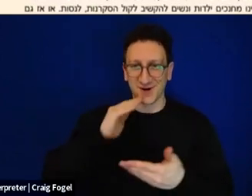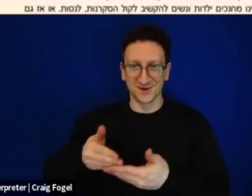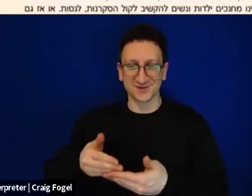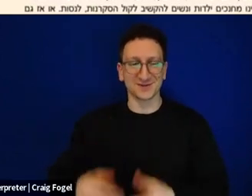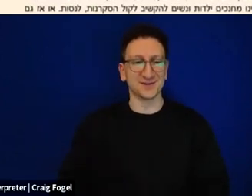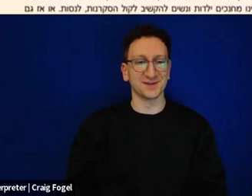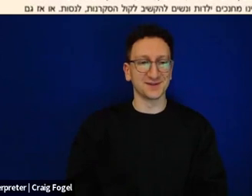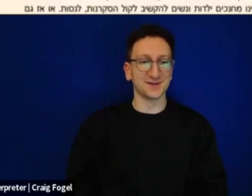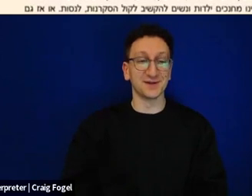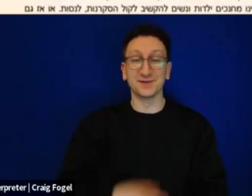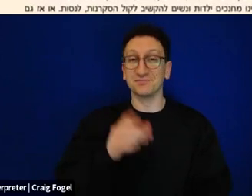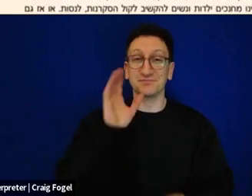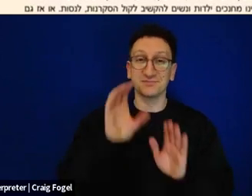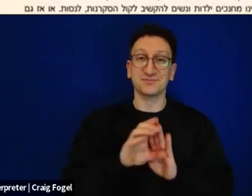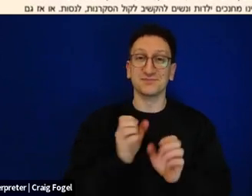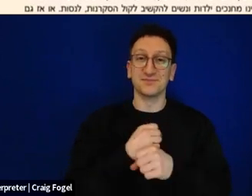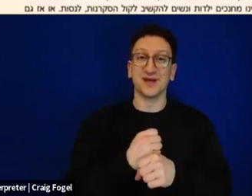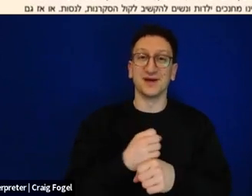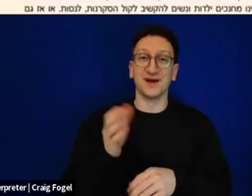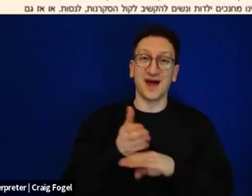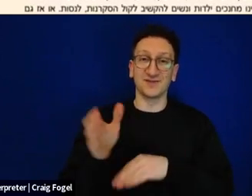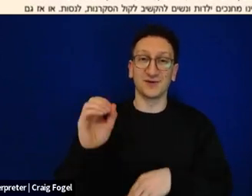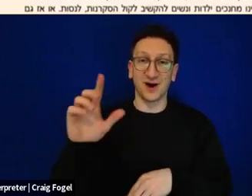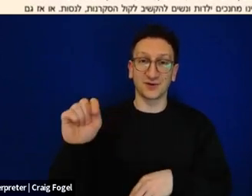which was drawn after October 7th, you can really see the contemporary nature of it.